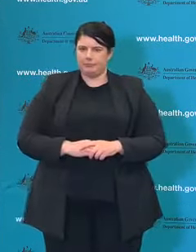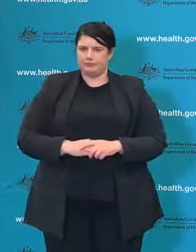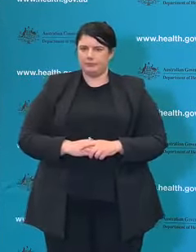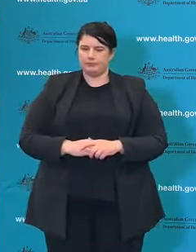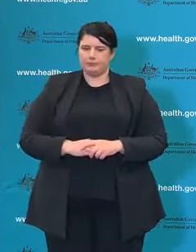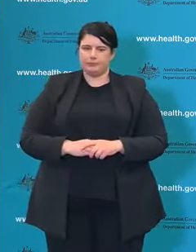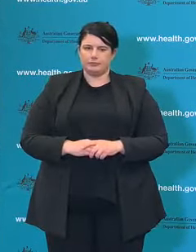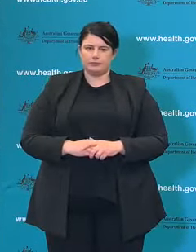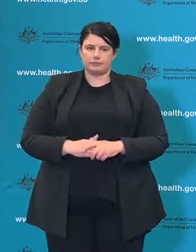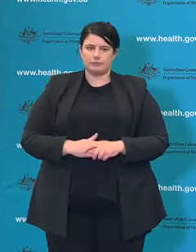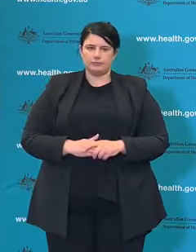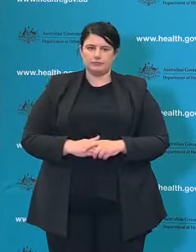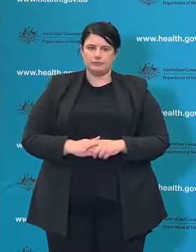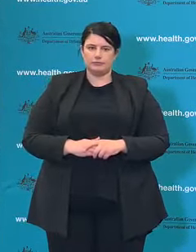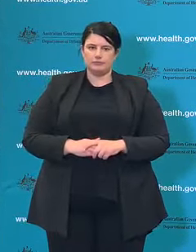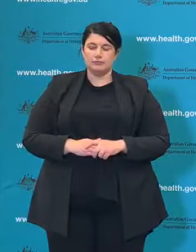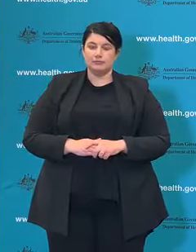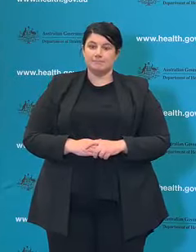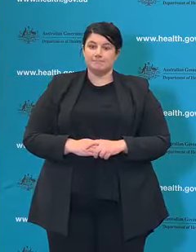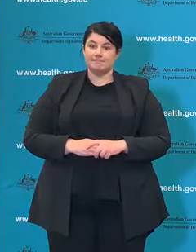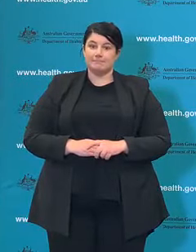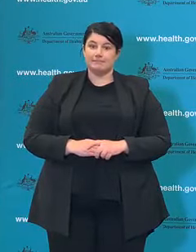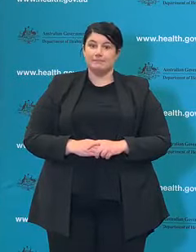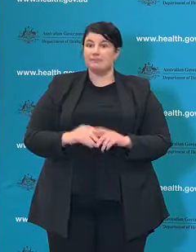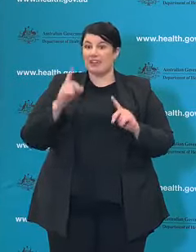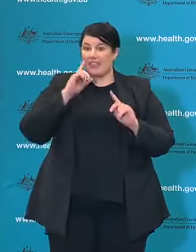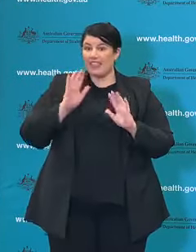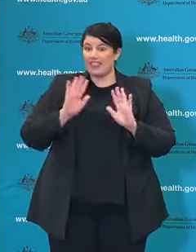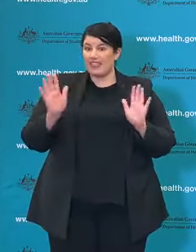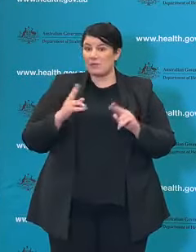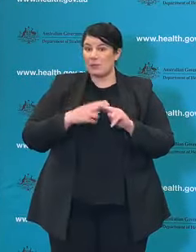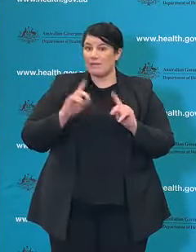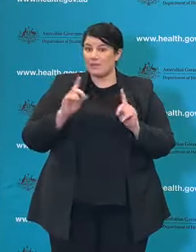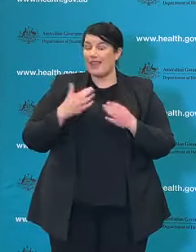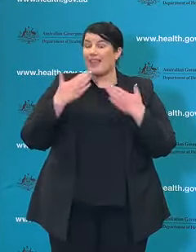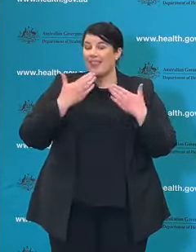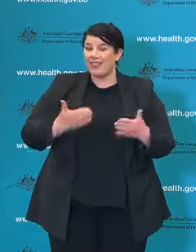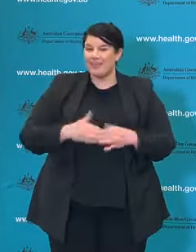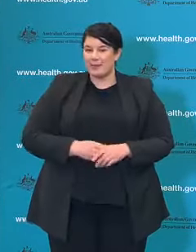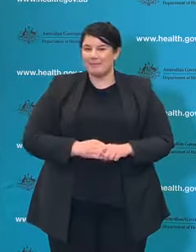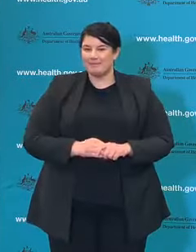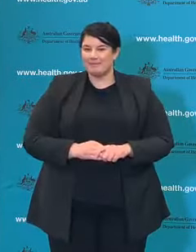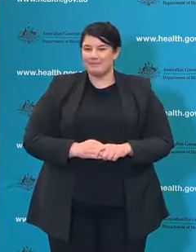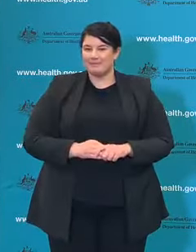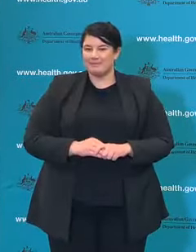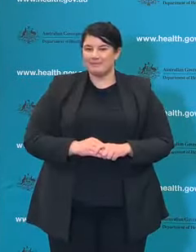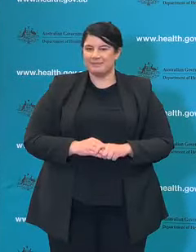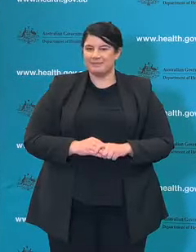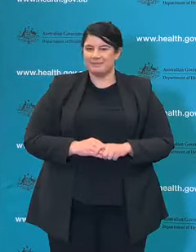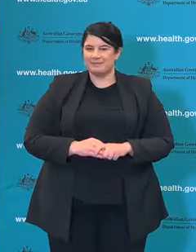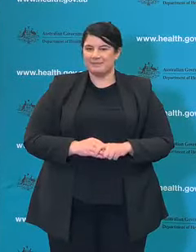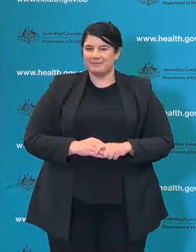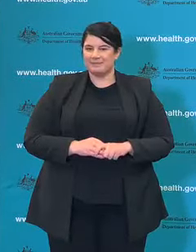And I think we might wrap up there for today Thanks very much.